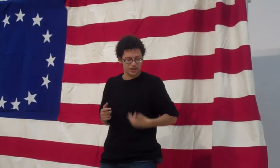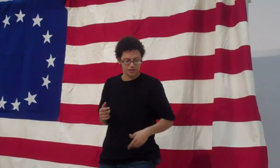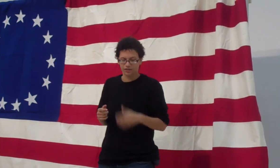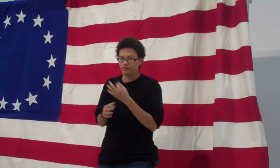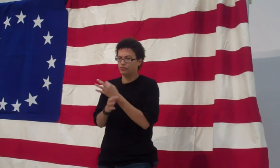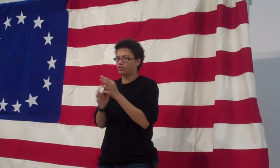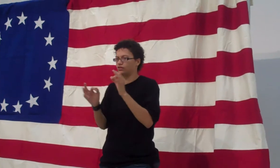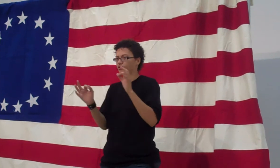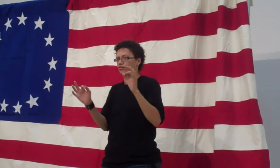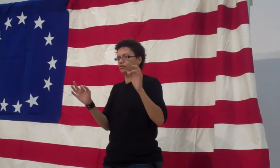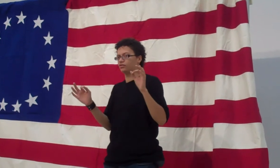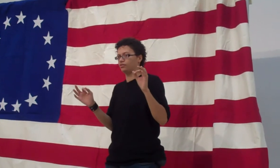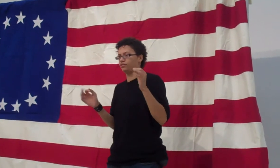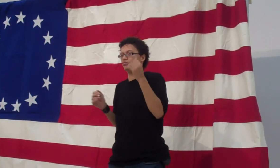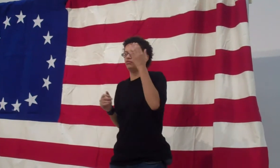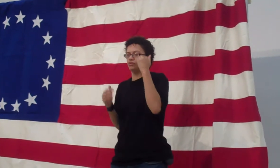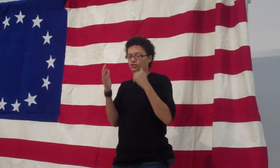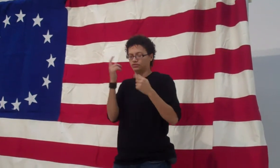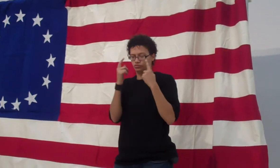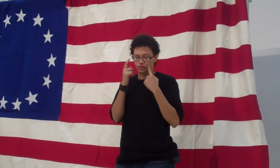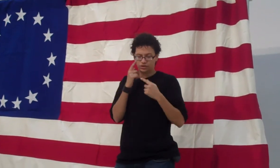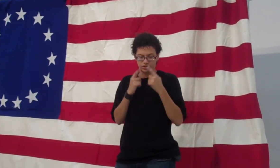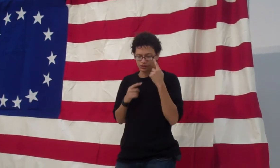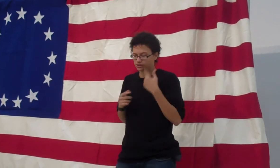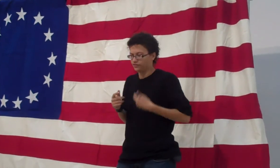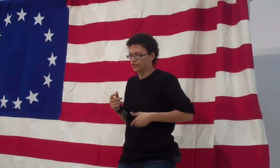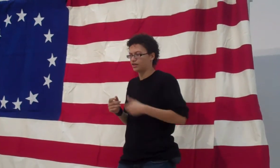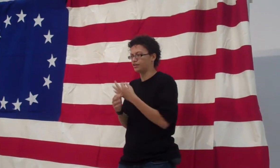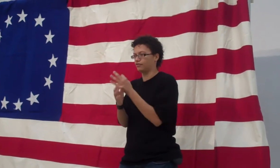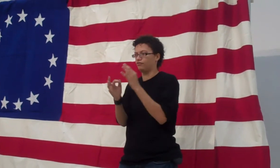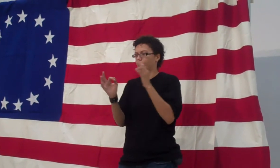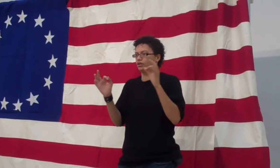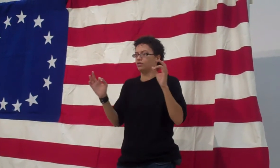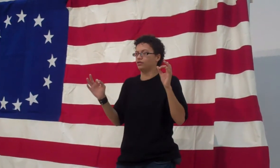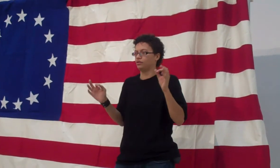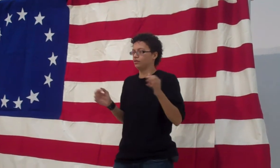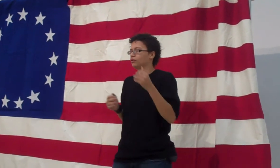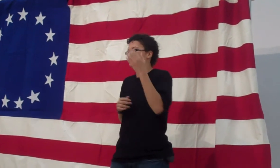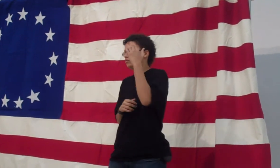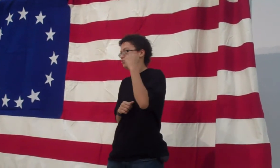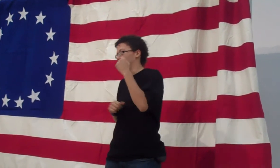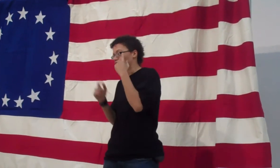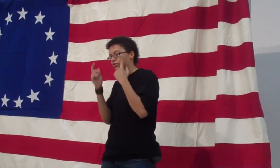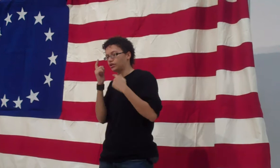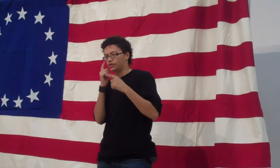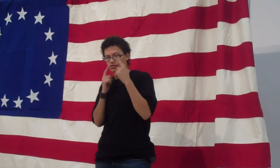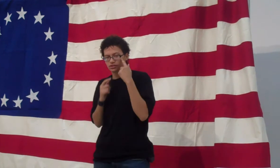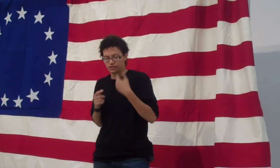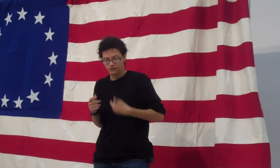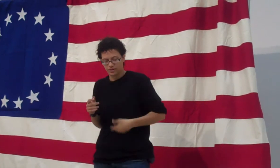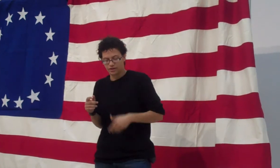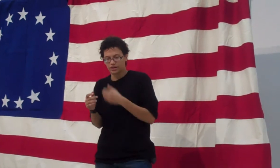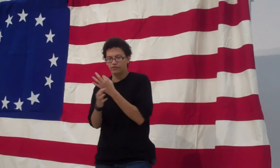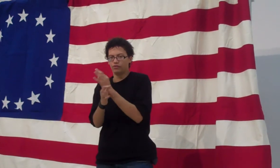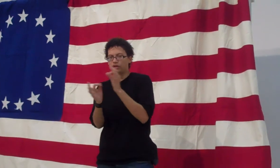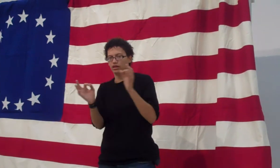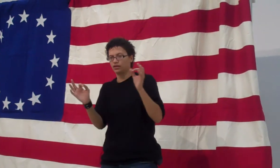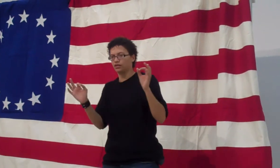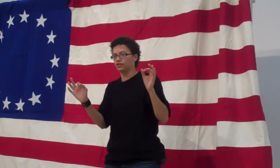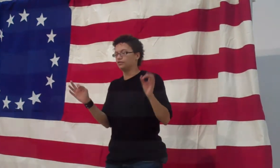Why cry if I'm free? Why cry if I'm free? Why cry if I'm free?